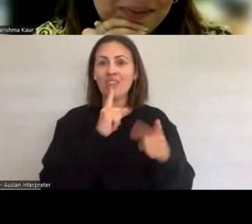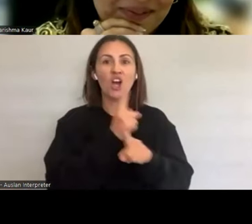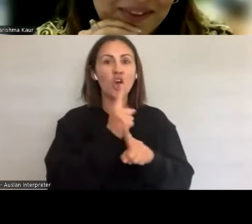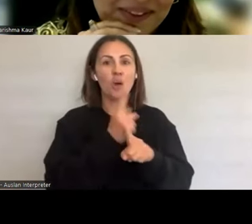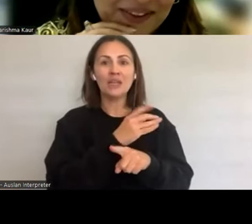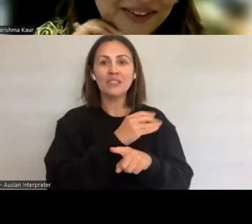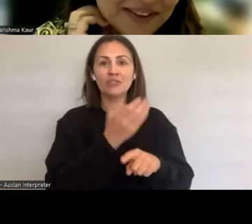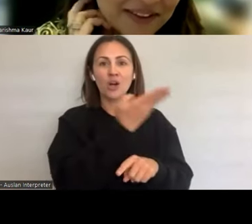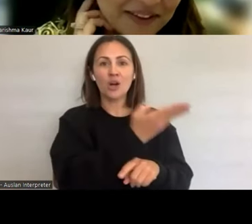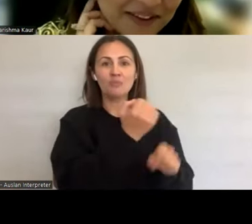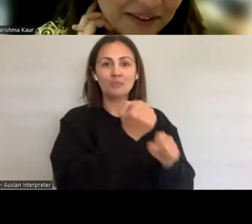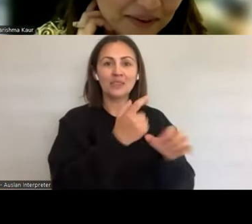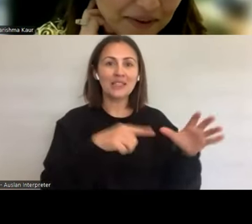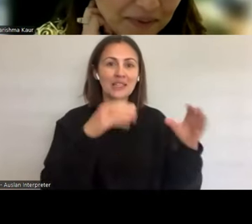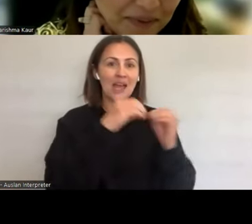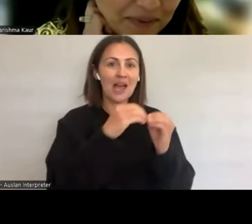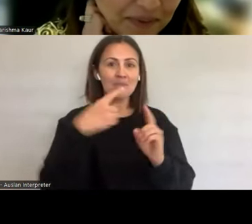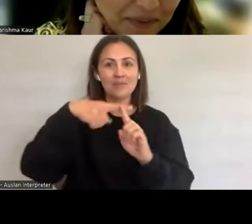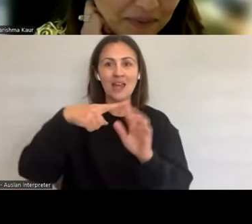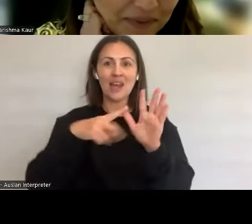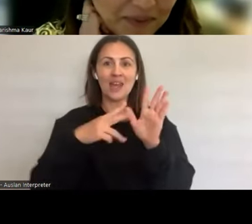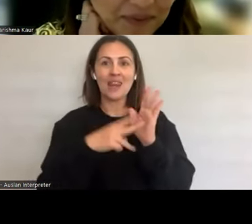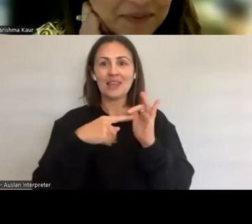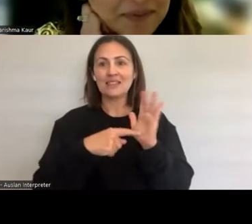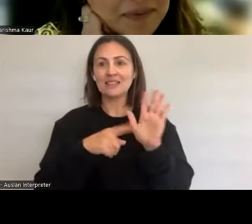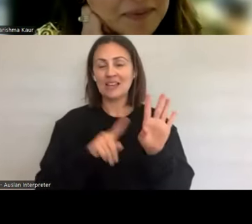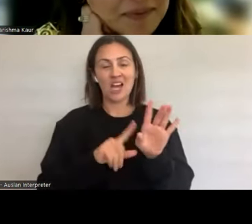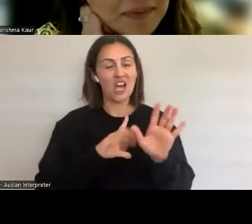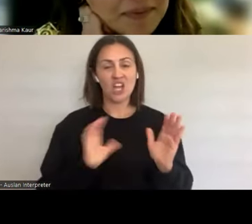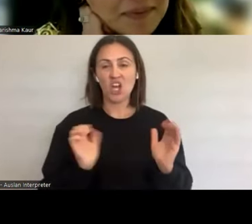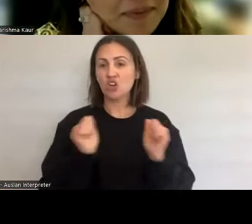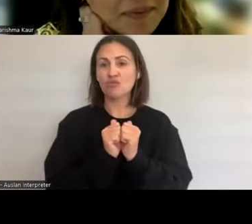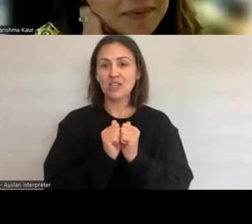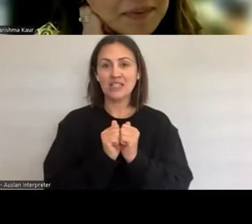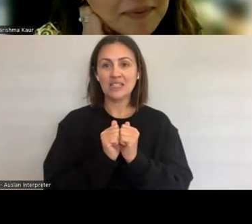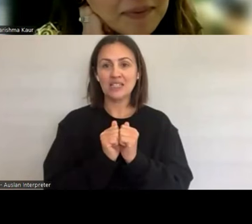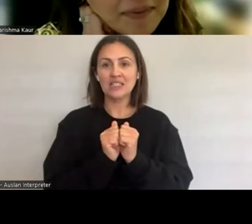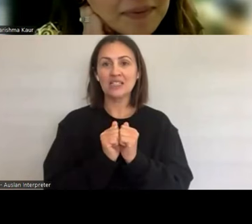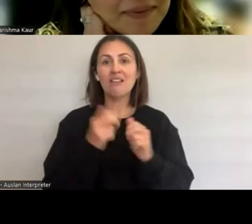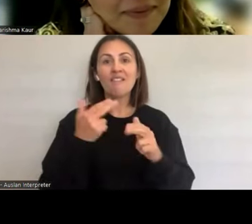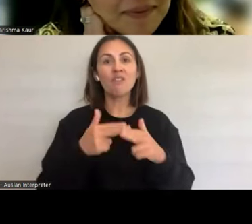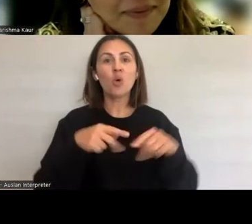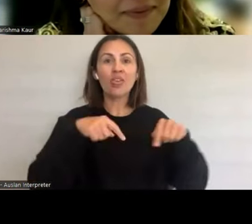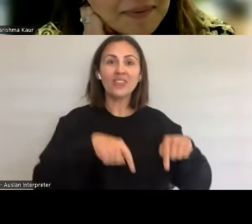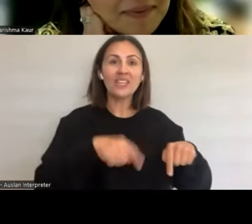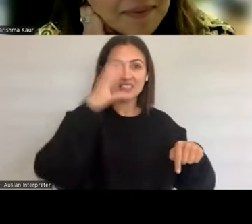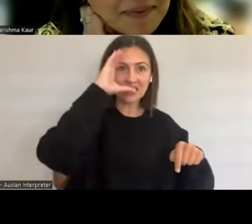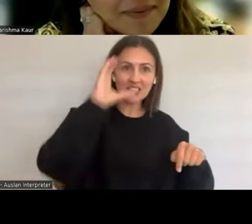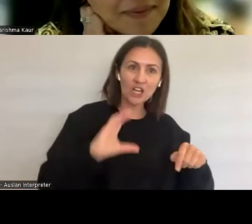in this space but in many societies women's sexual pleasure has just it's always been marginalized.